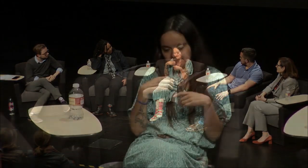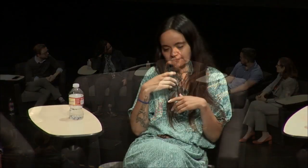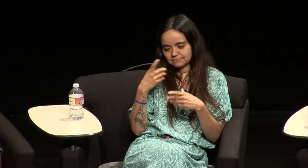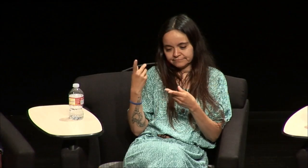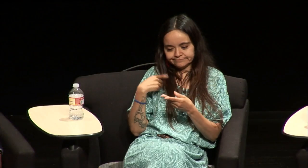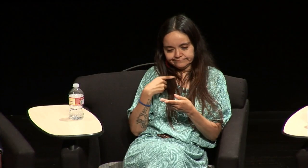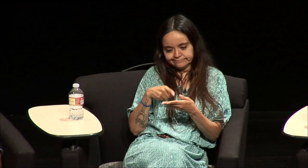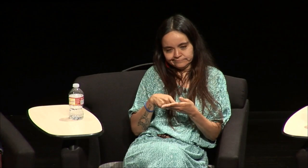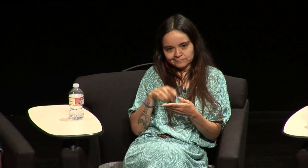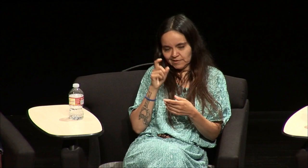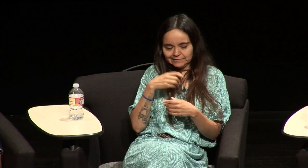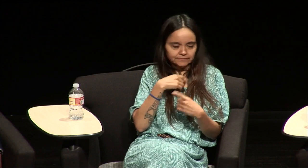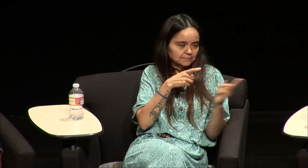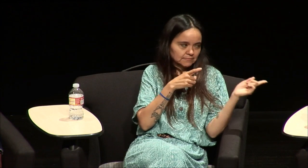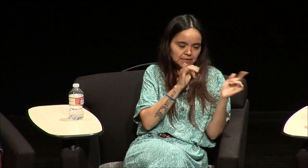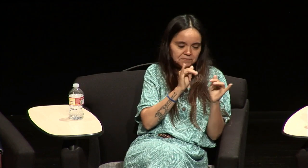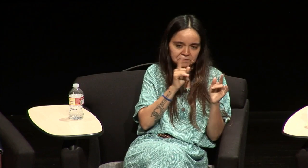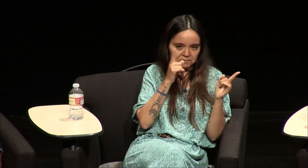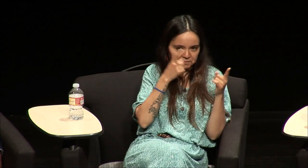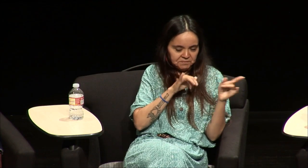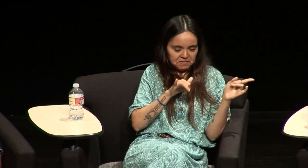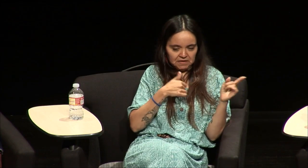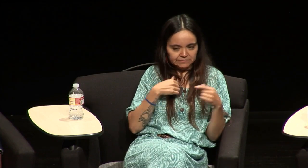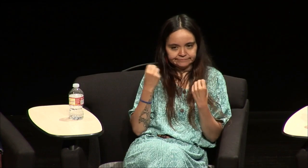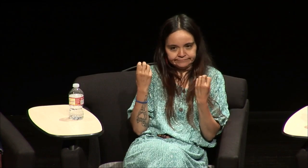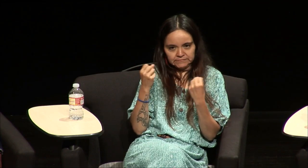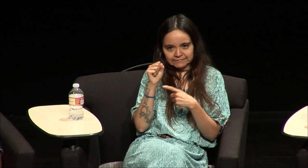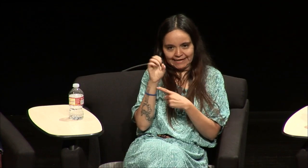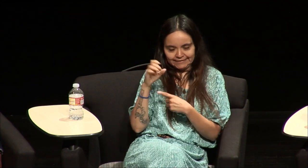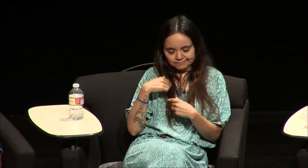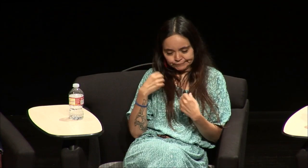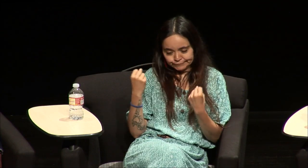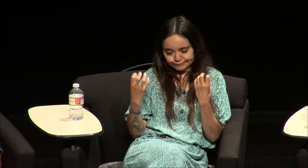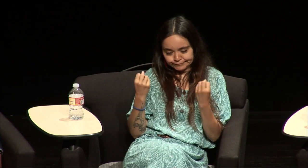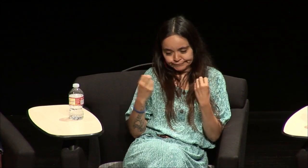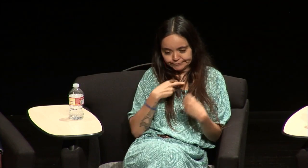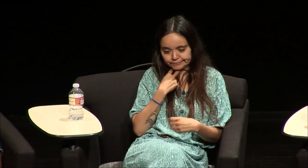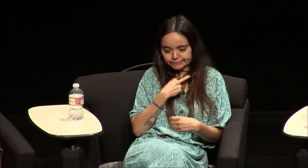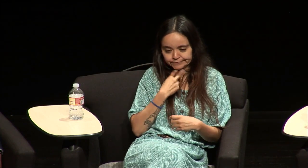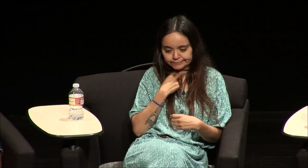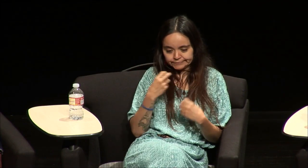was an event for an audience and it was kind of the same thing I was signing see